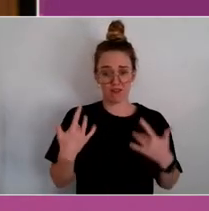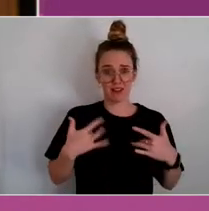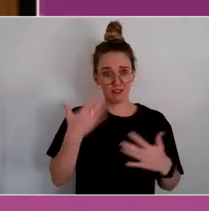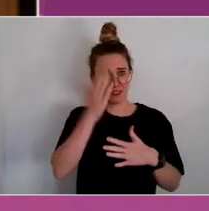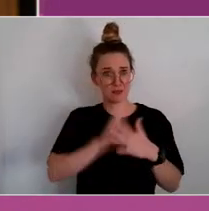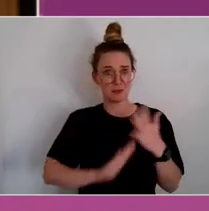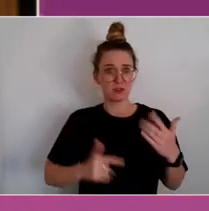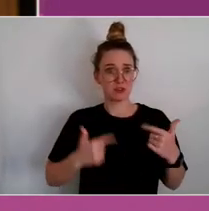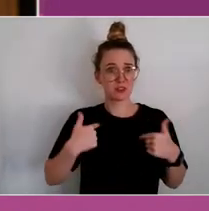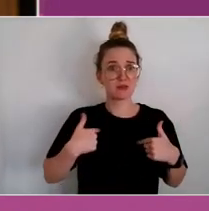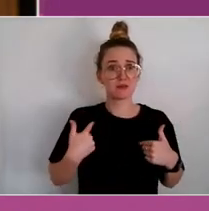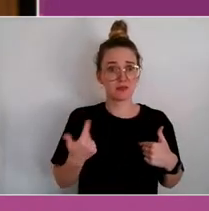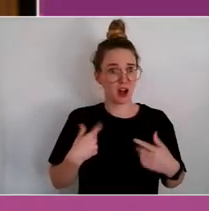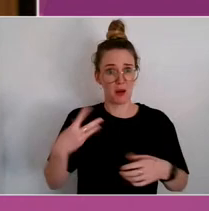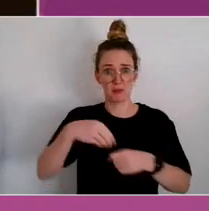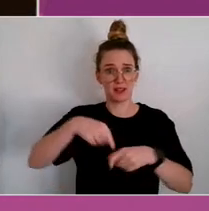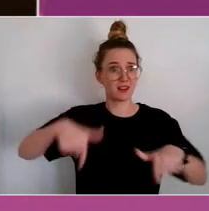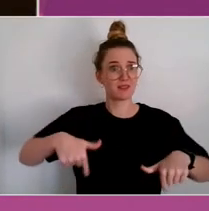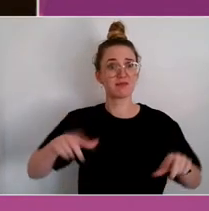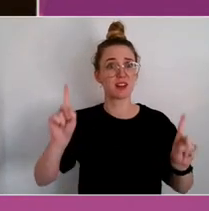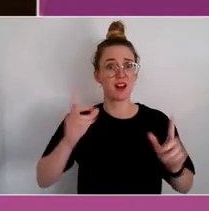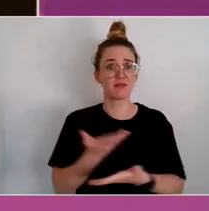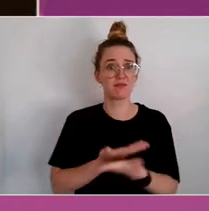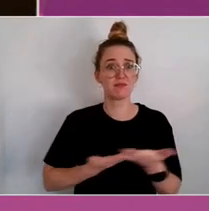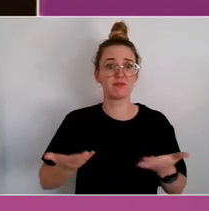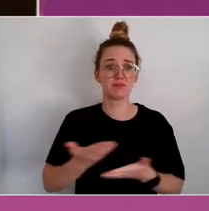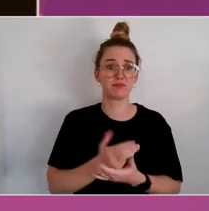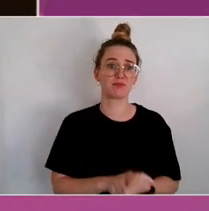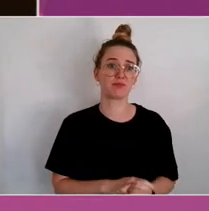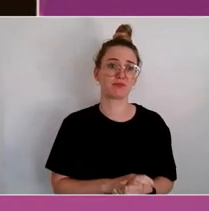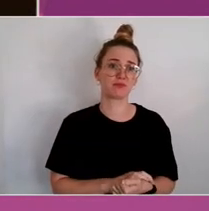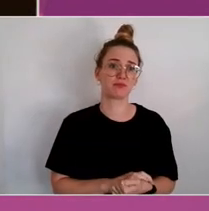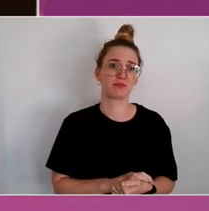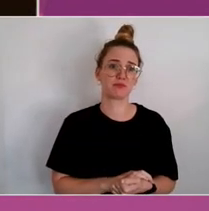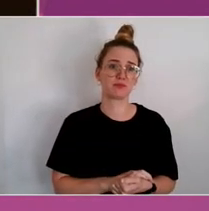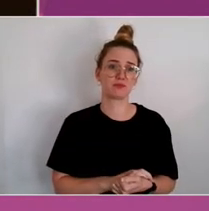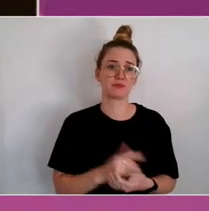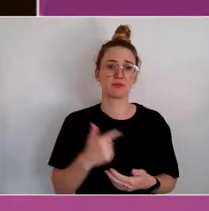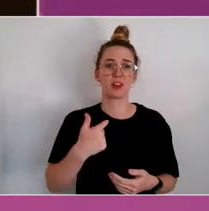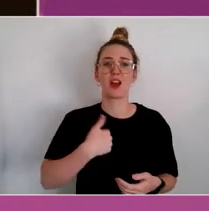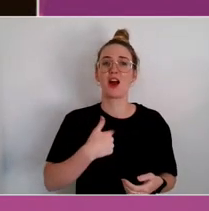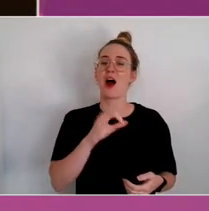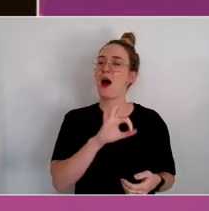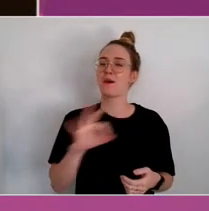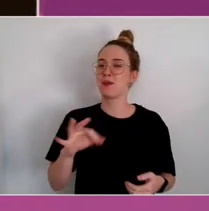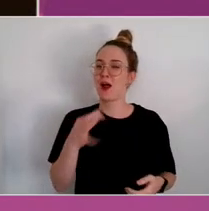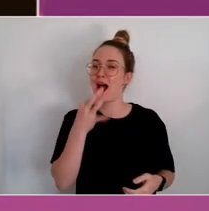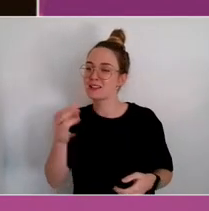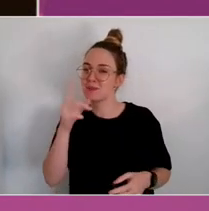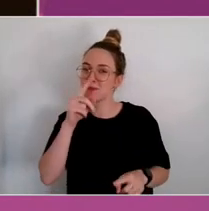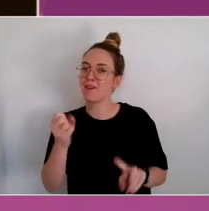I'm not going to require people to do an audit test, by the way.